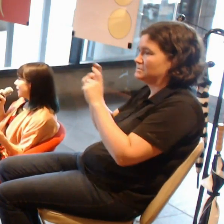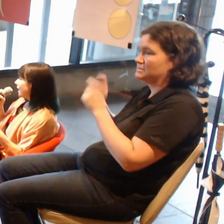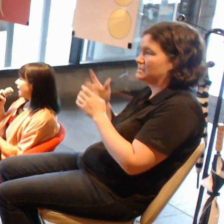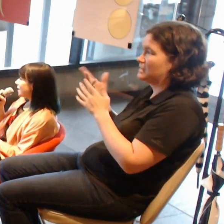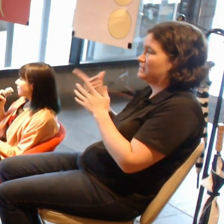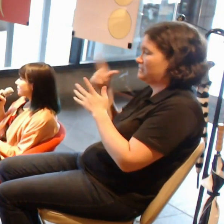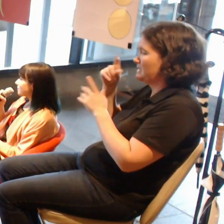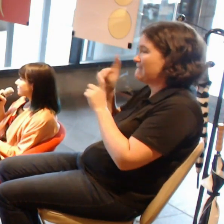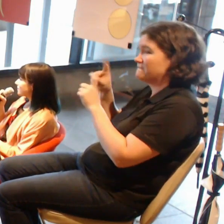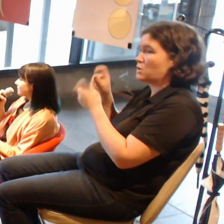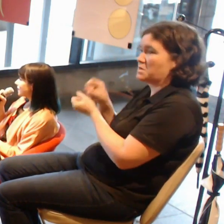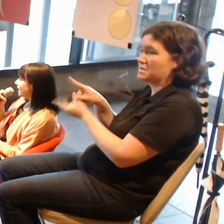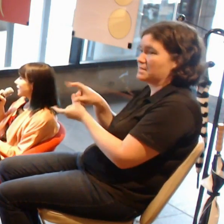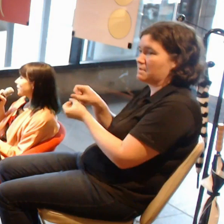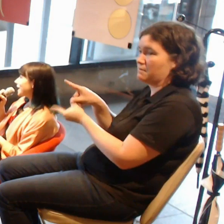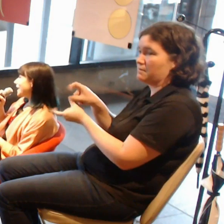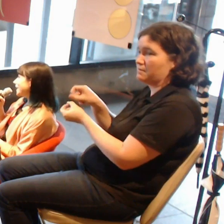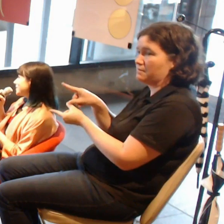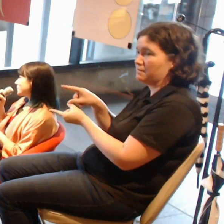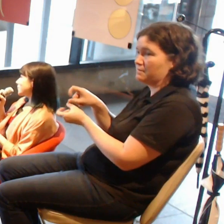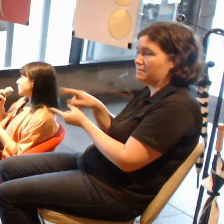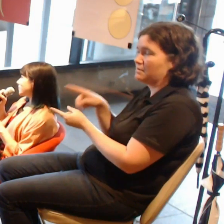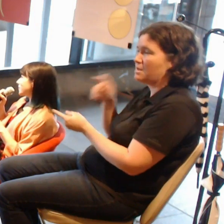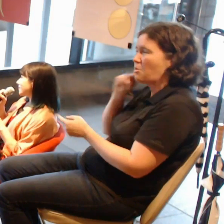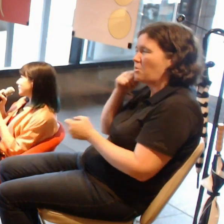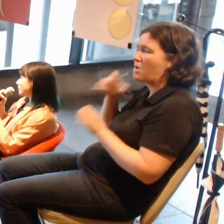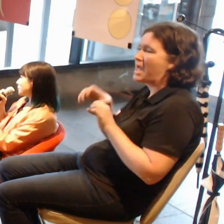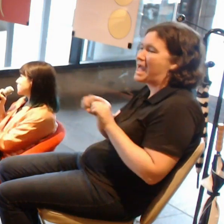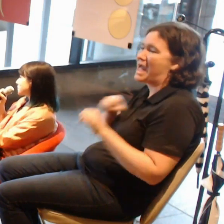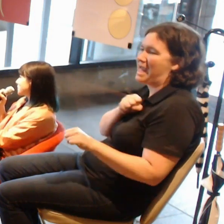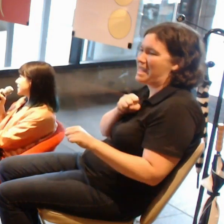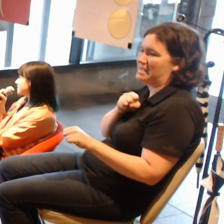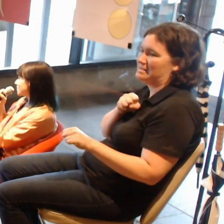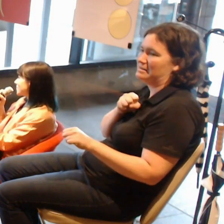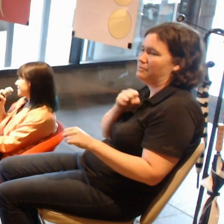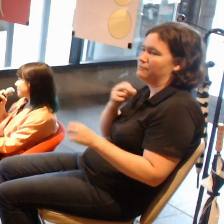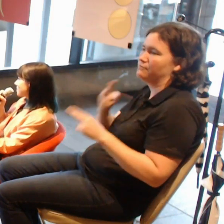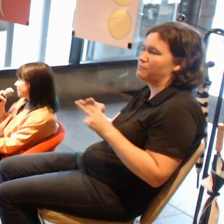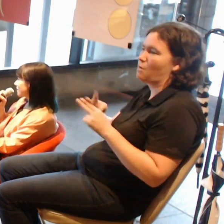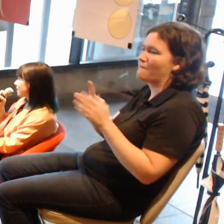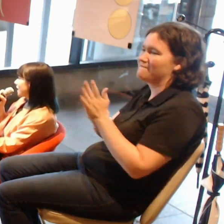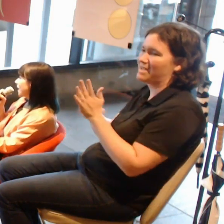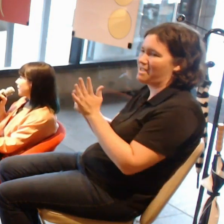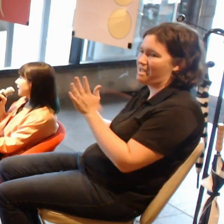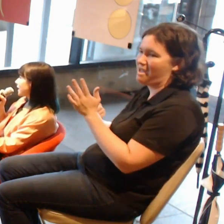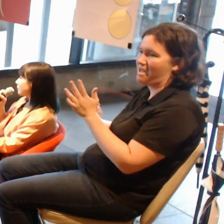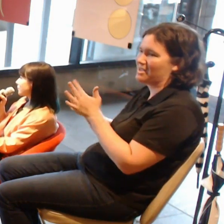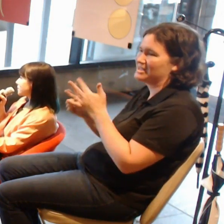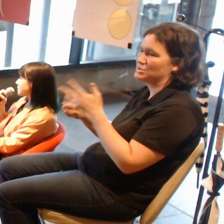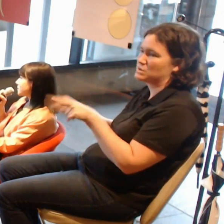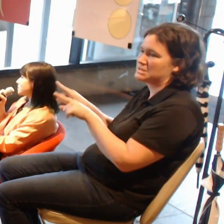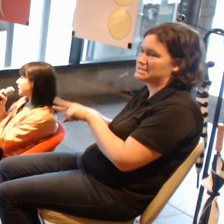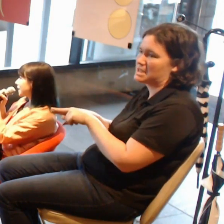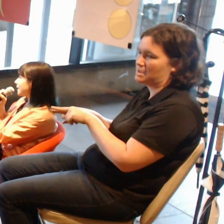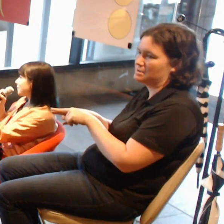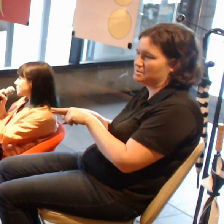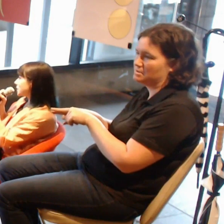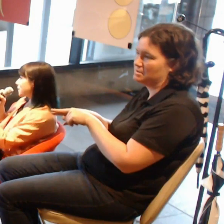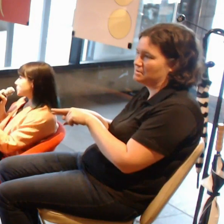And I would hate for the virtual space to do the same thing. I would hate for it to be an image capturing process